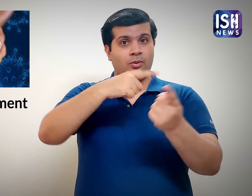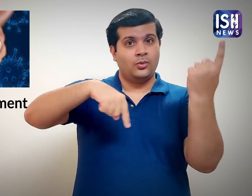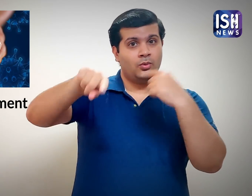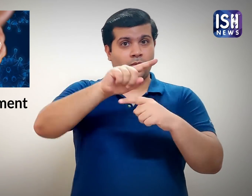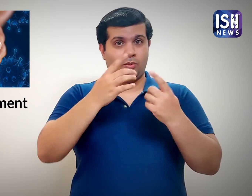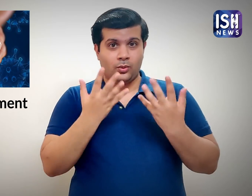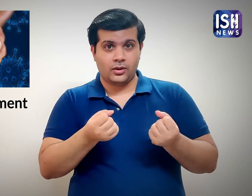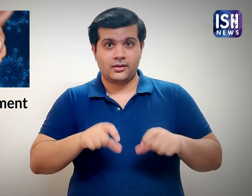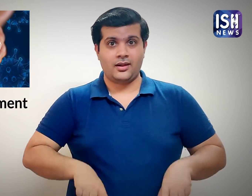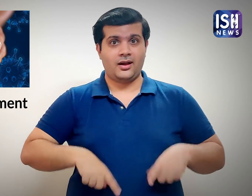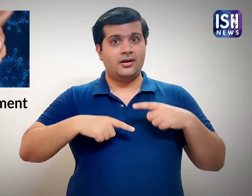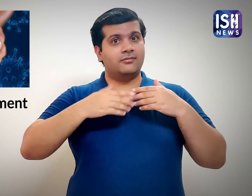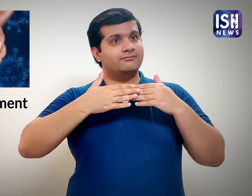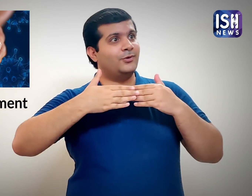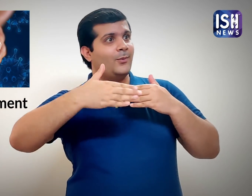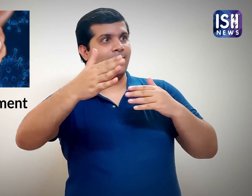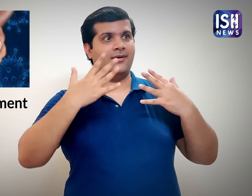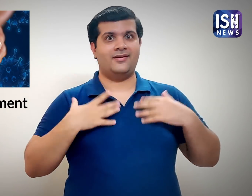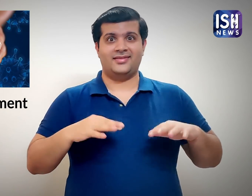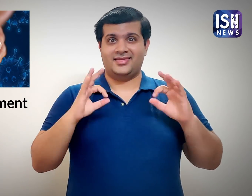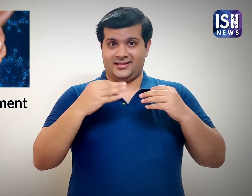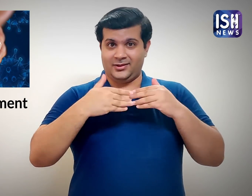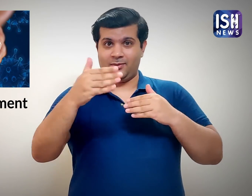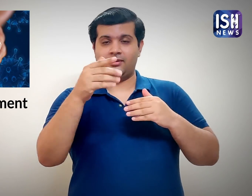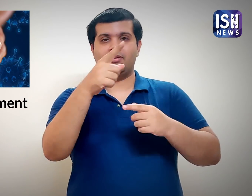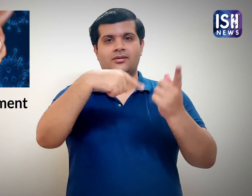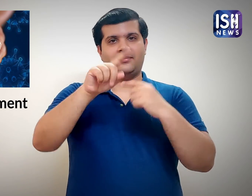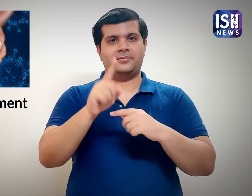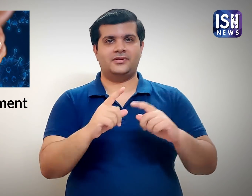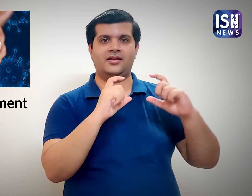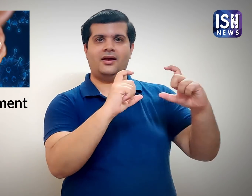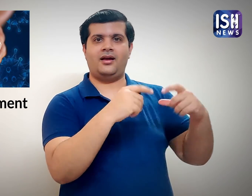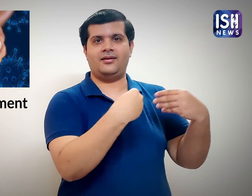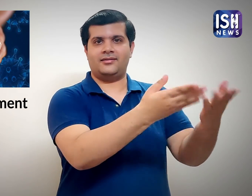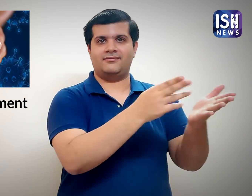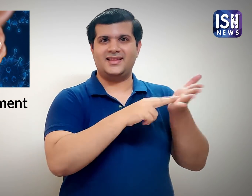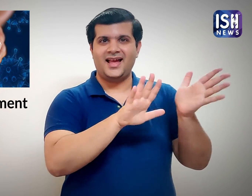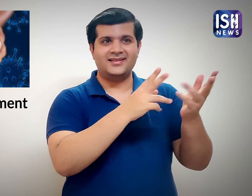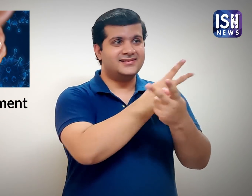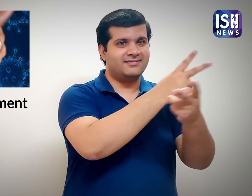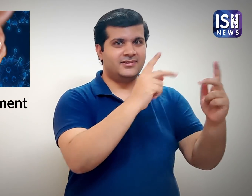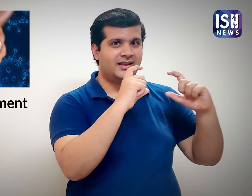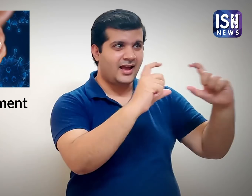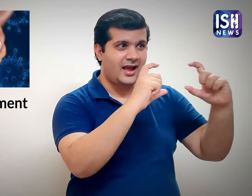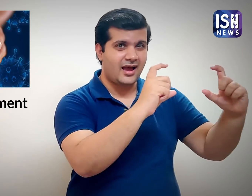If we want to live a long and healthy life, we need to care for nature.